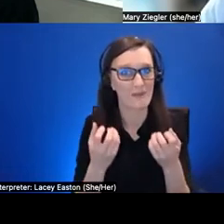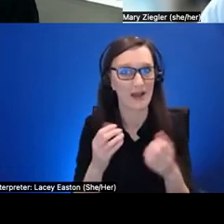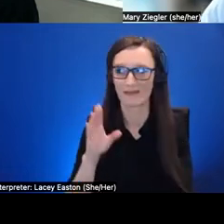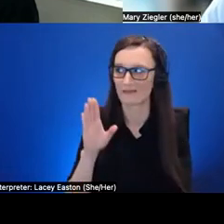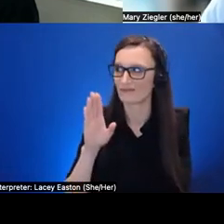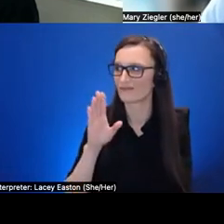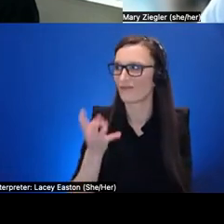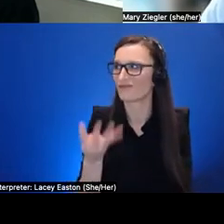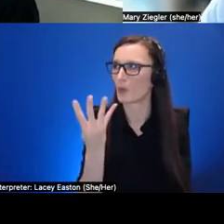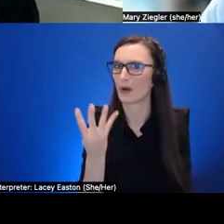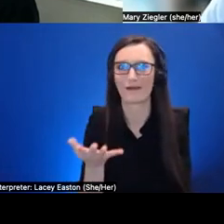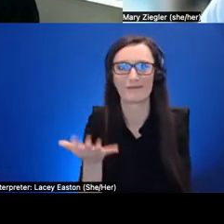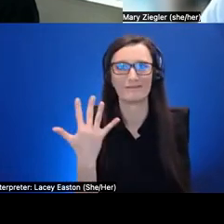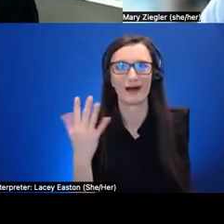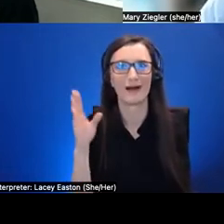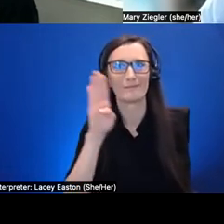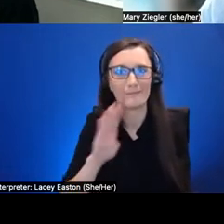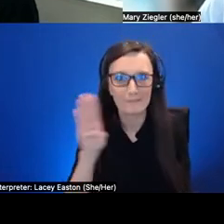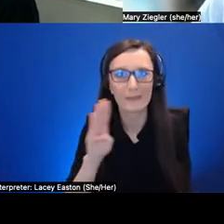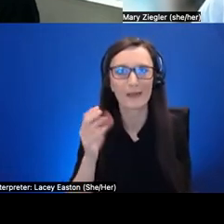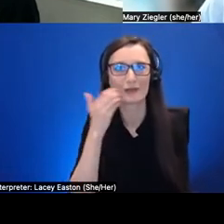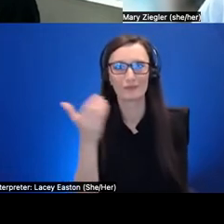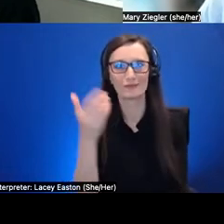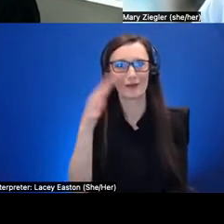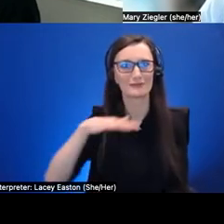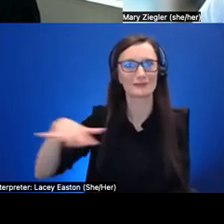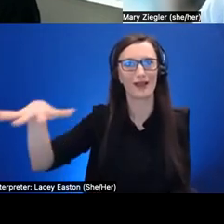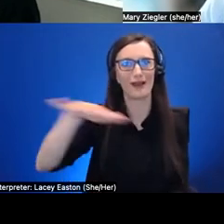um and then virtual production and then head mounted vr is kind of probably the least